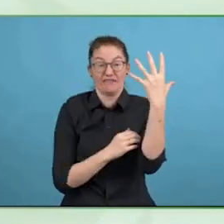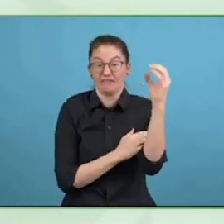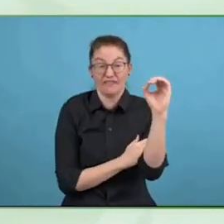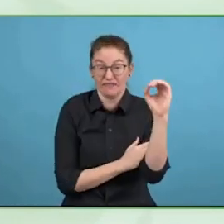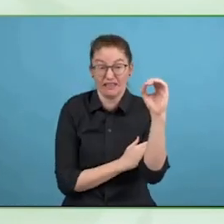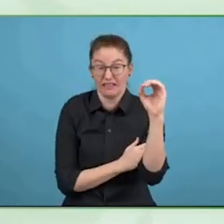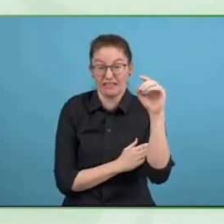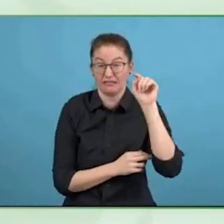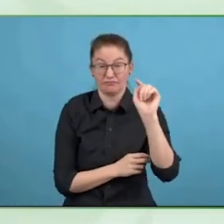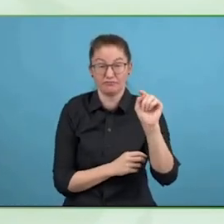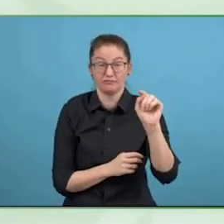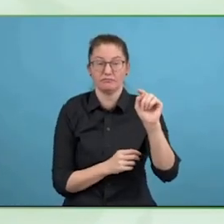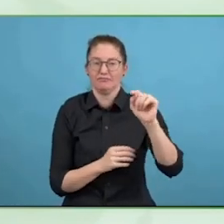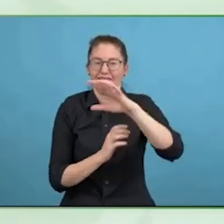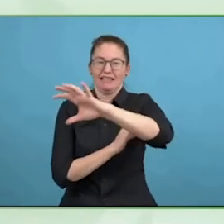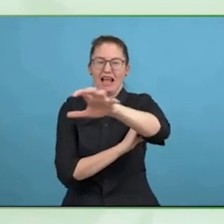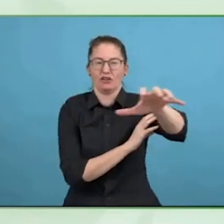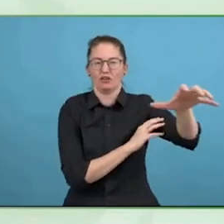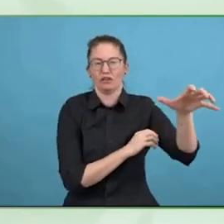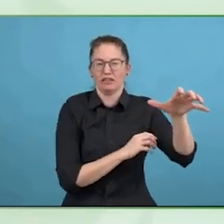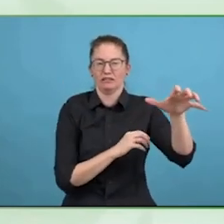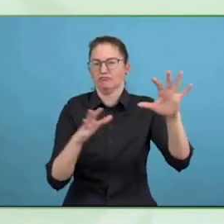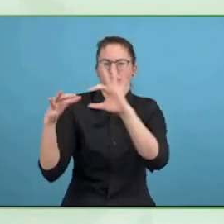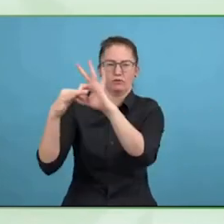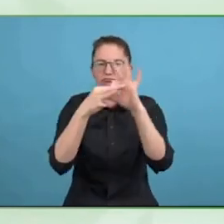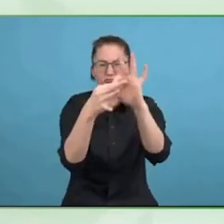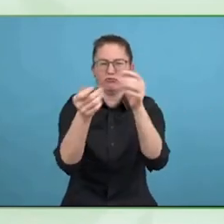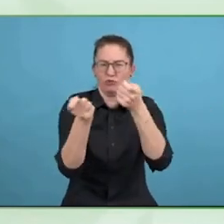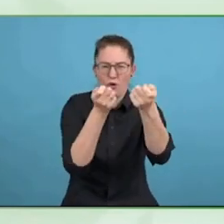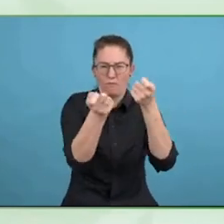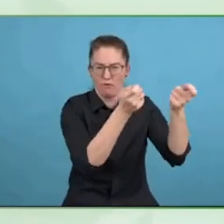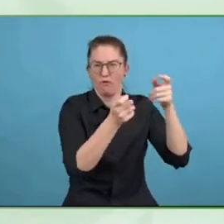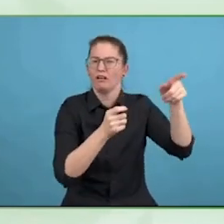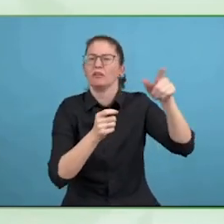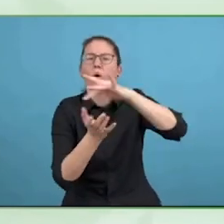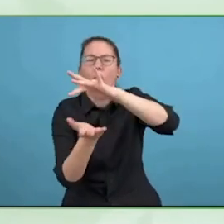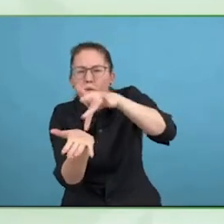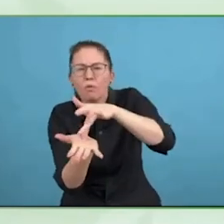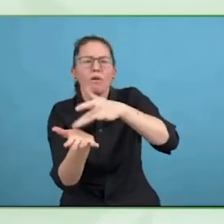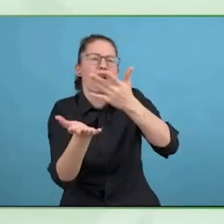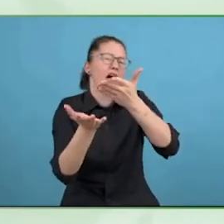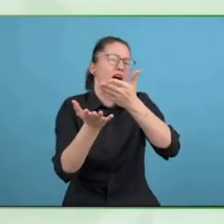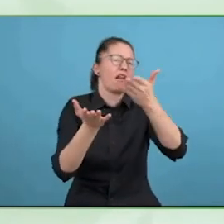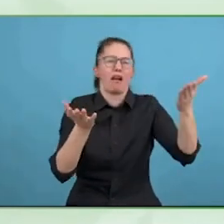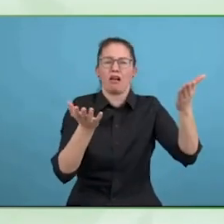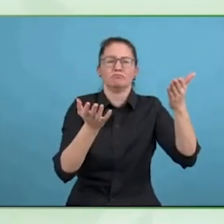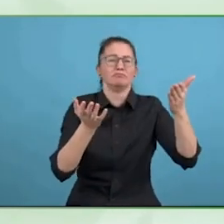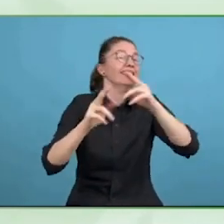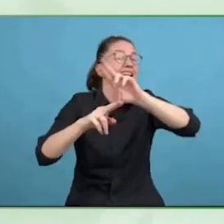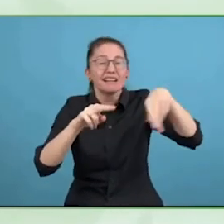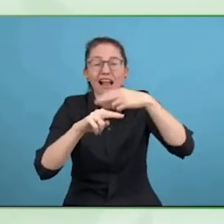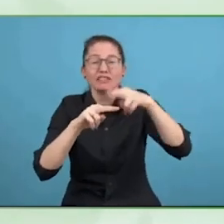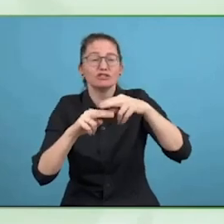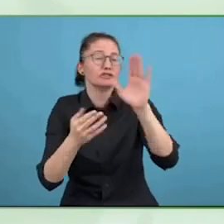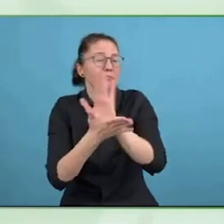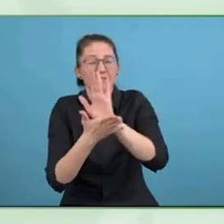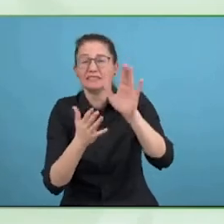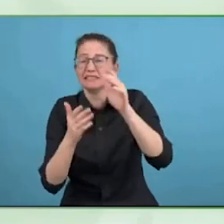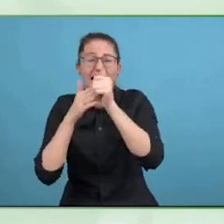ask you, Neil, thinking of how head office works in so many of the